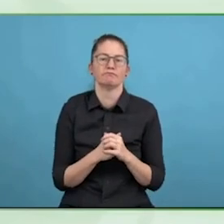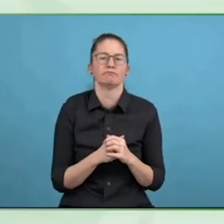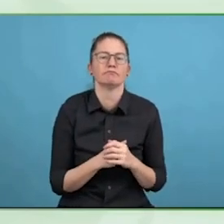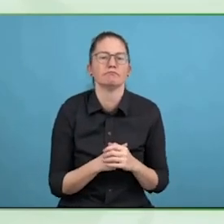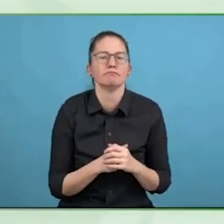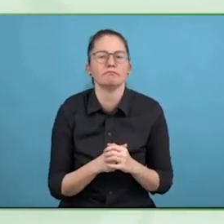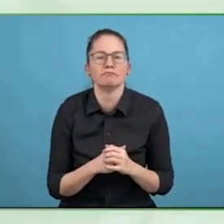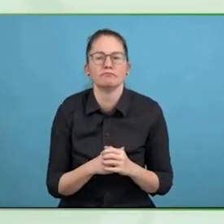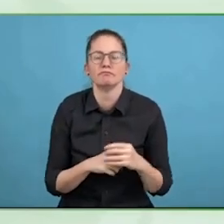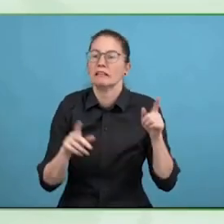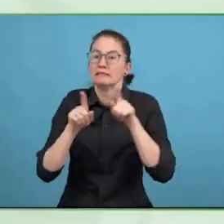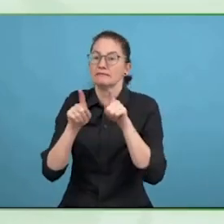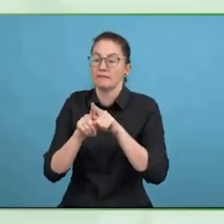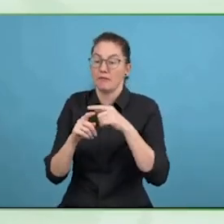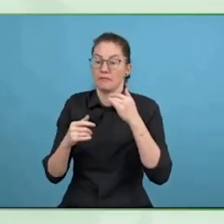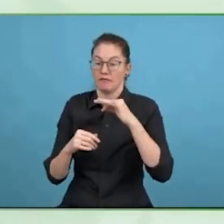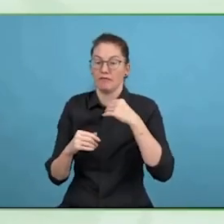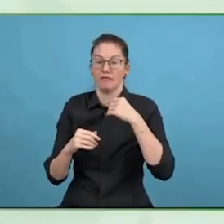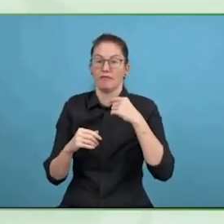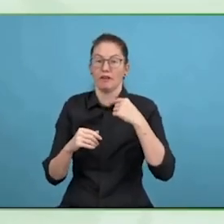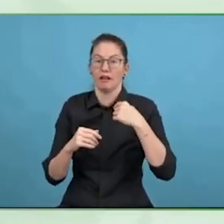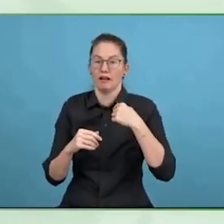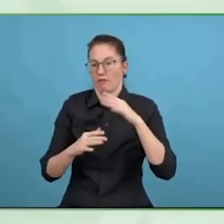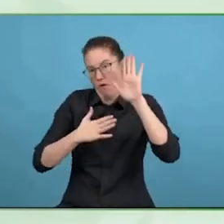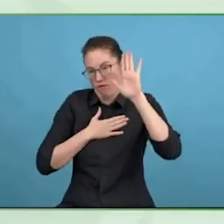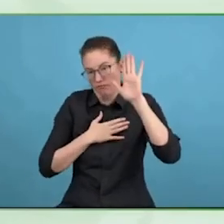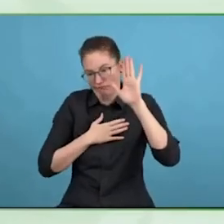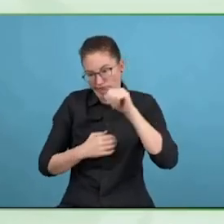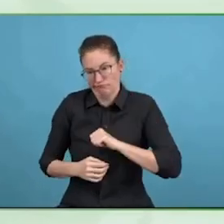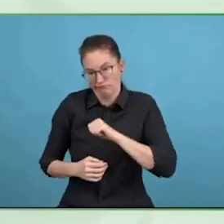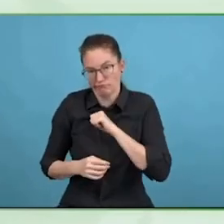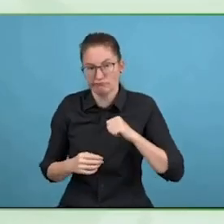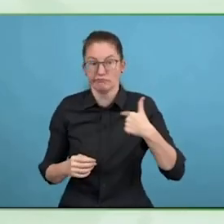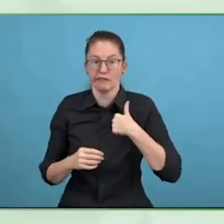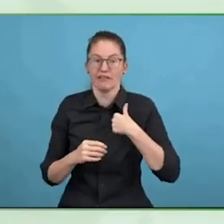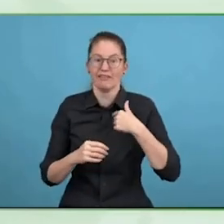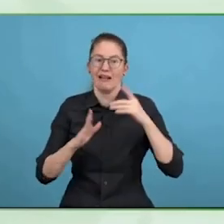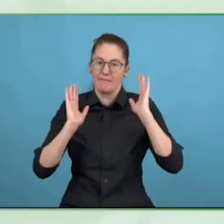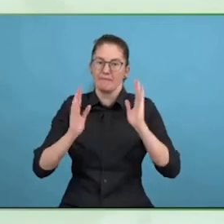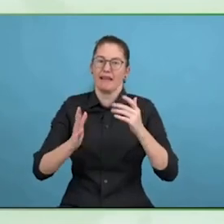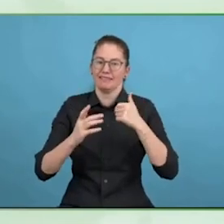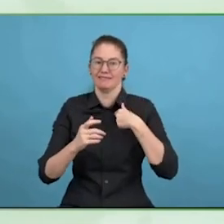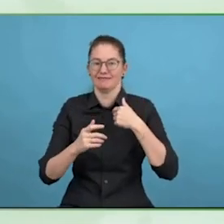earlier talked about, is you have accessibility and access to.